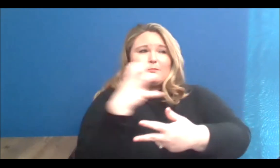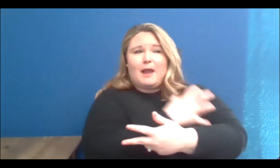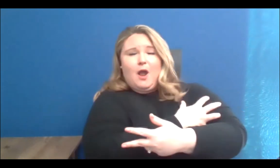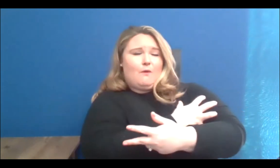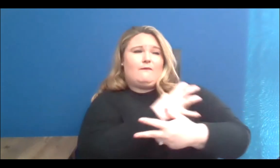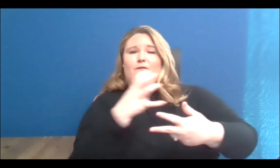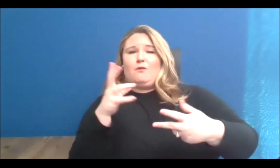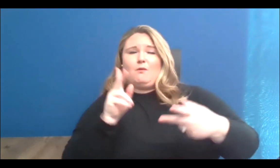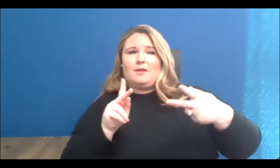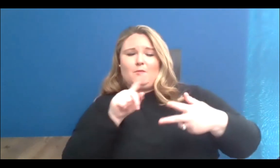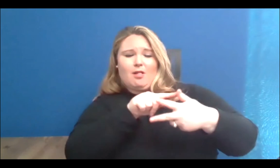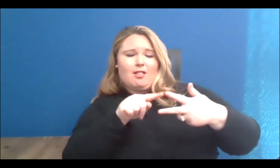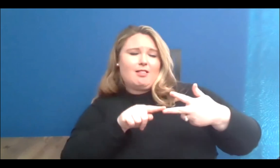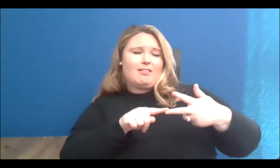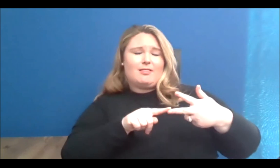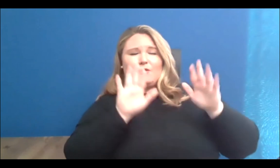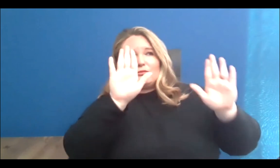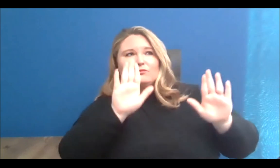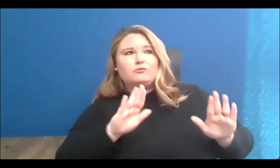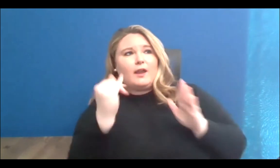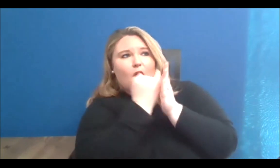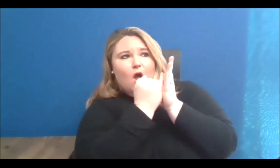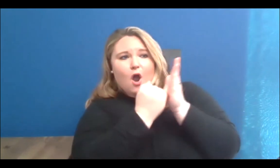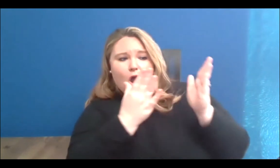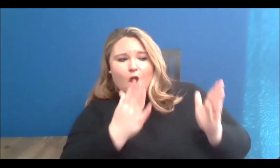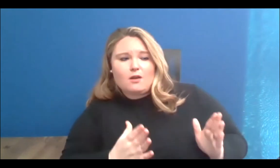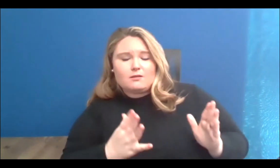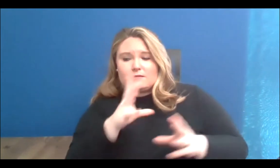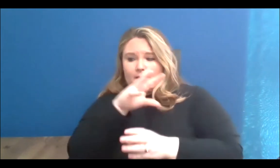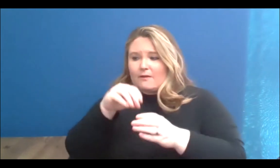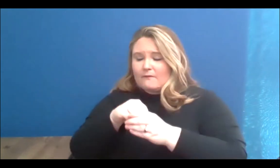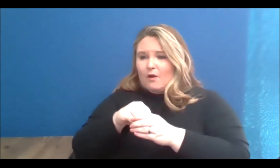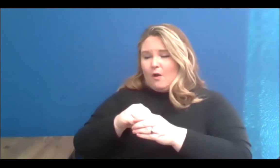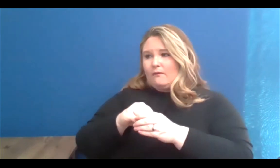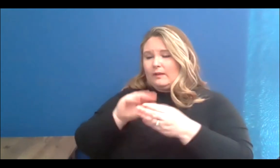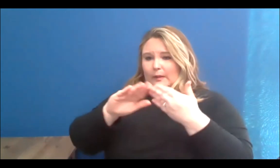is so great— artists, community organizers, activists, cultural producers,